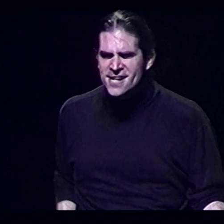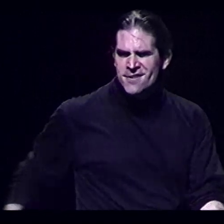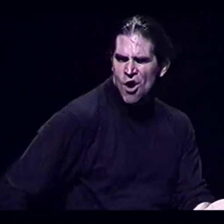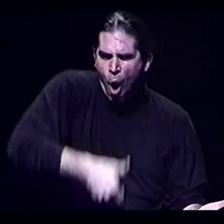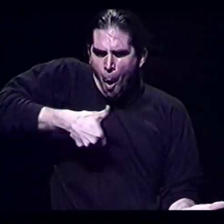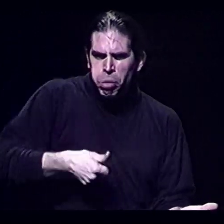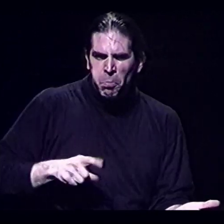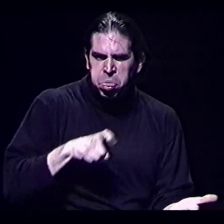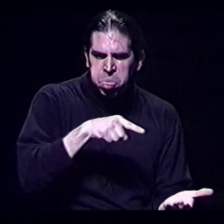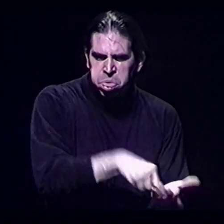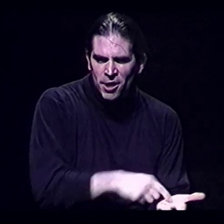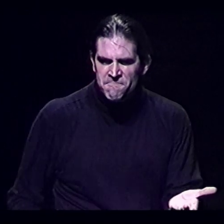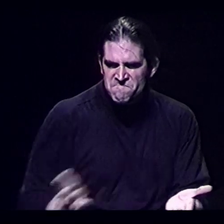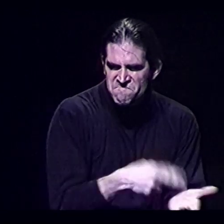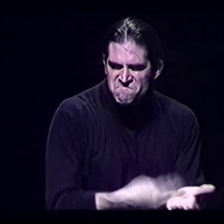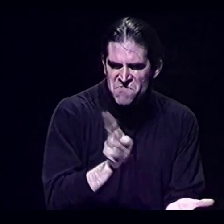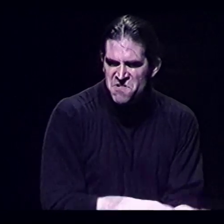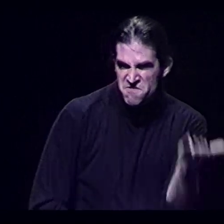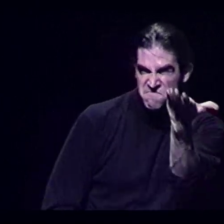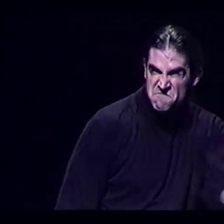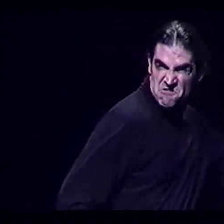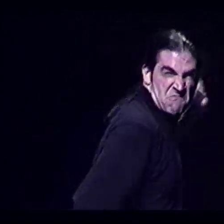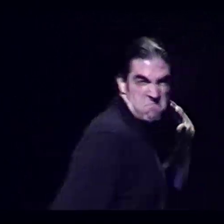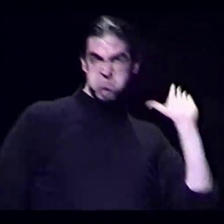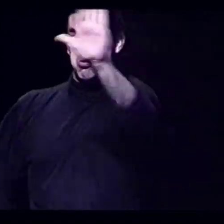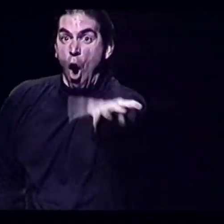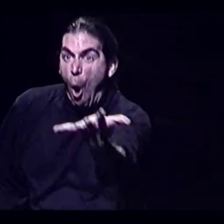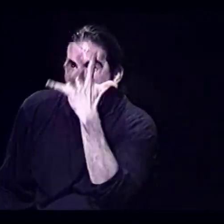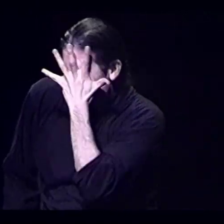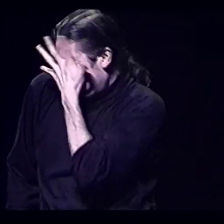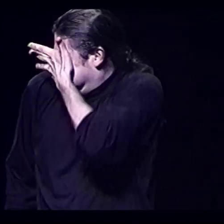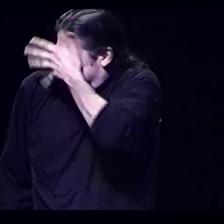It's a plate of paint smashed into the portrait